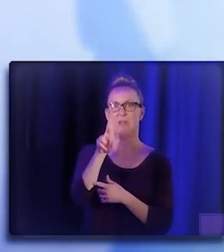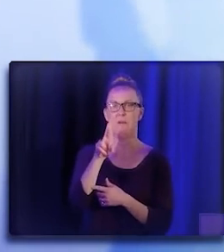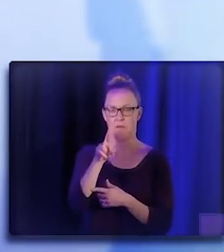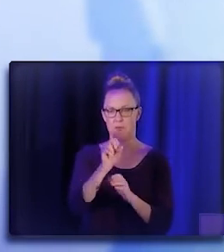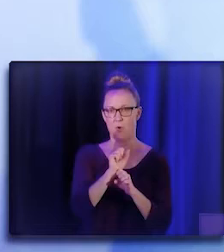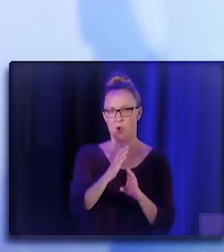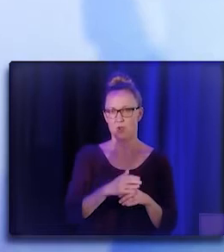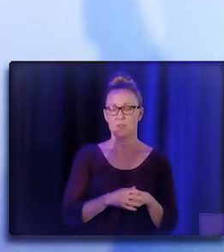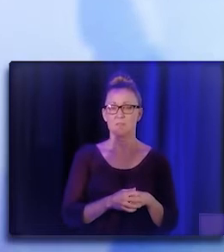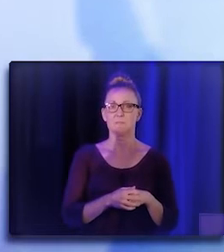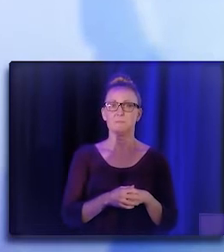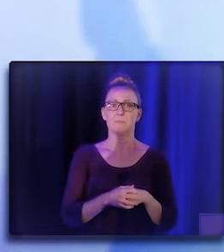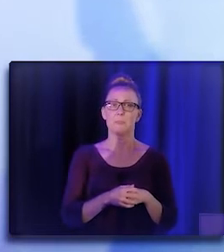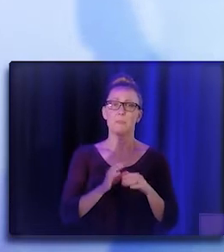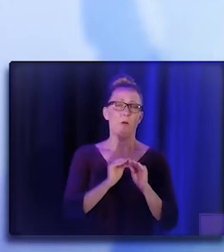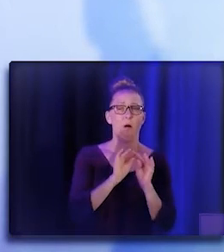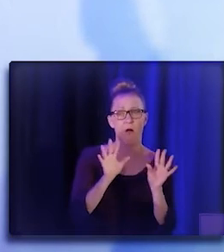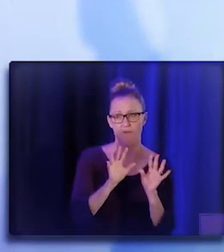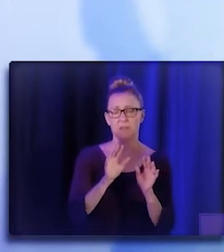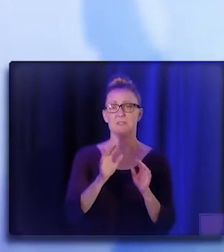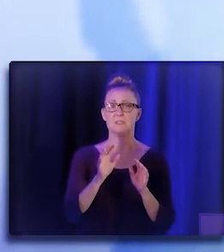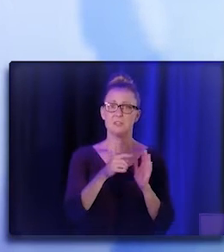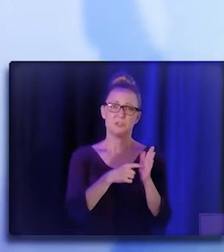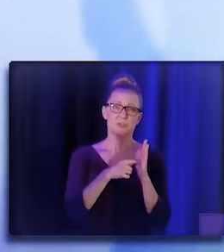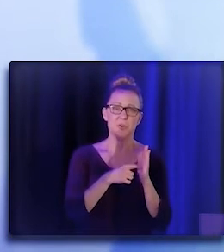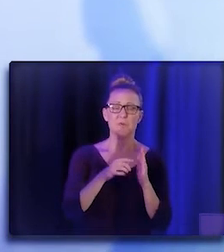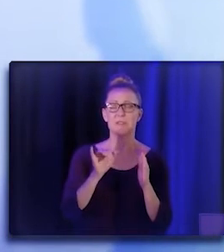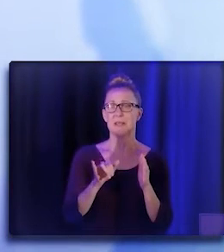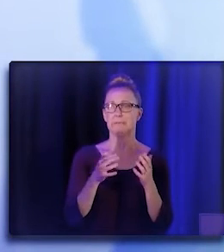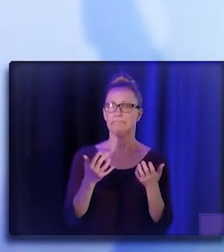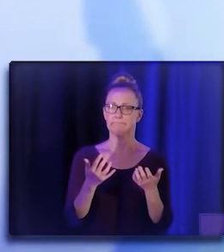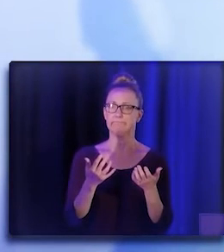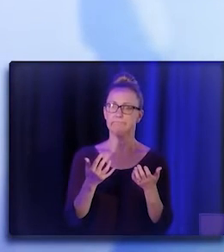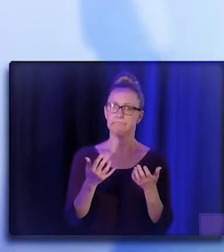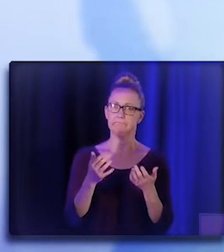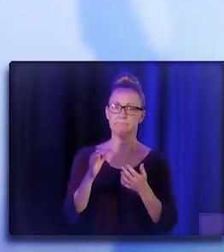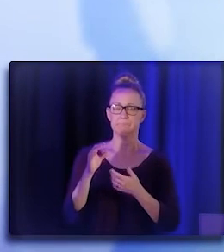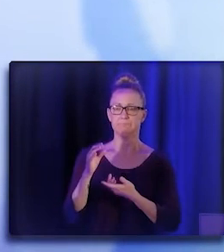And obviously it's a clear indication of how important the,